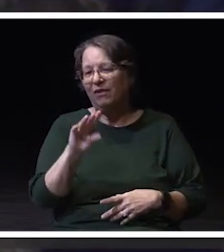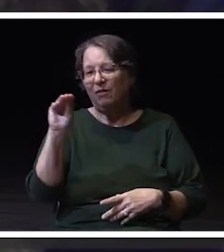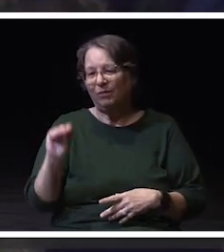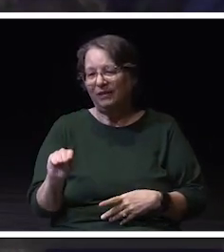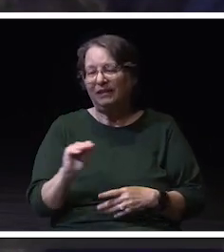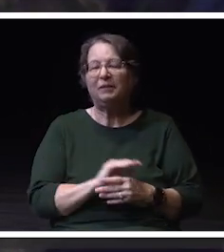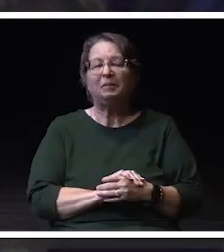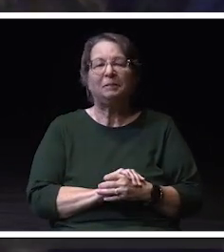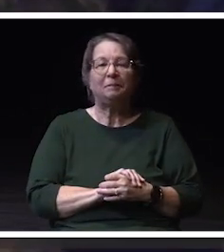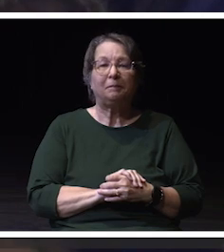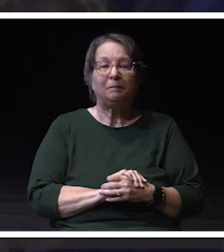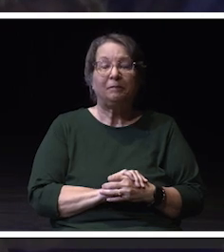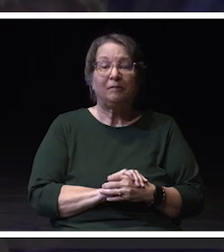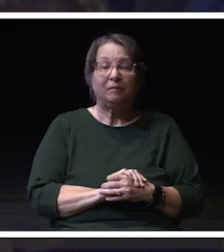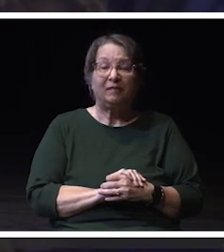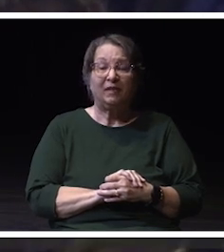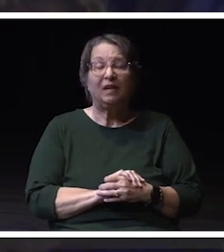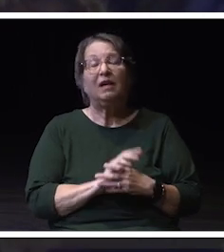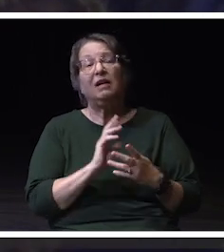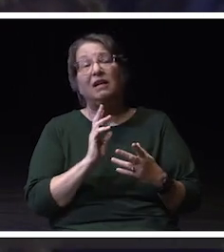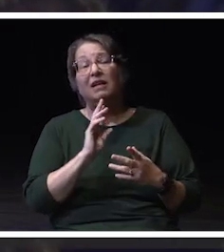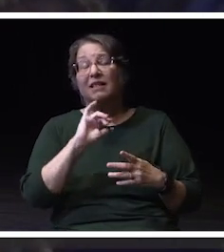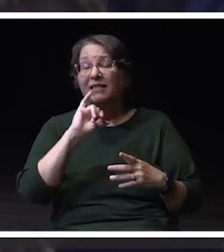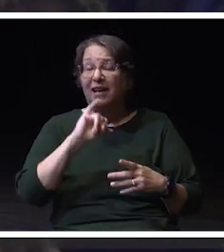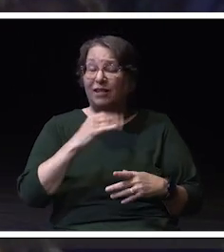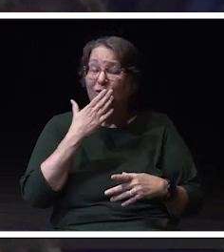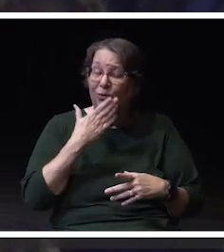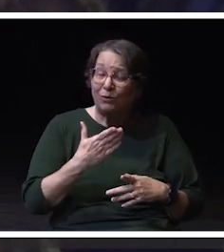While this is encouraging, our strategic goal